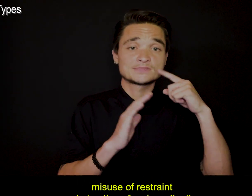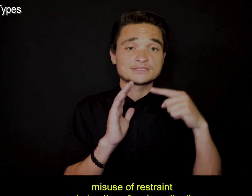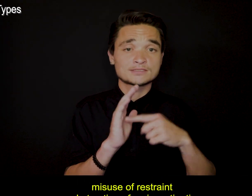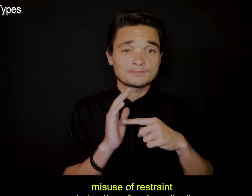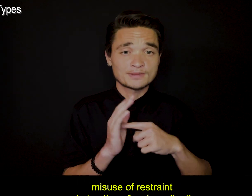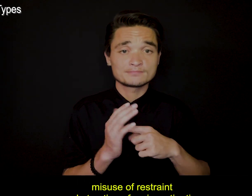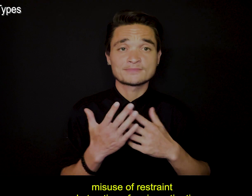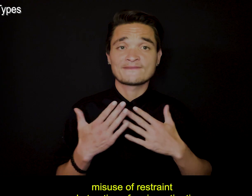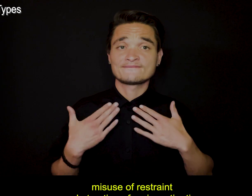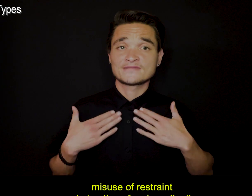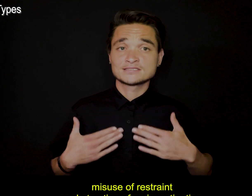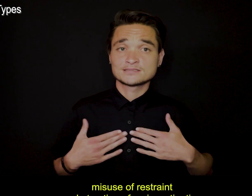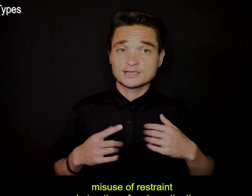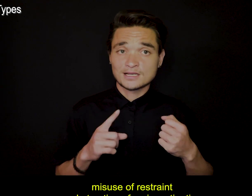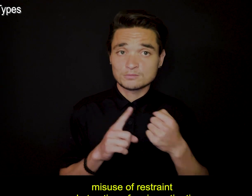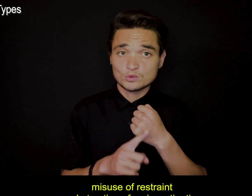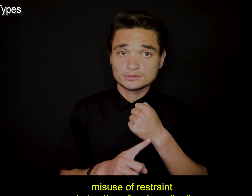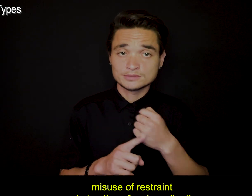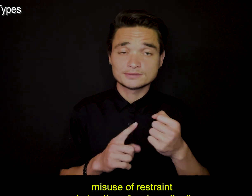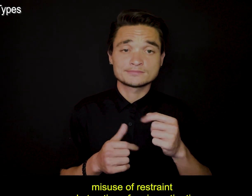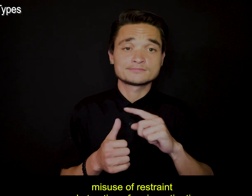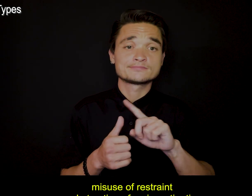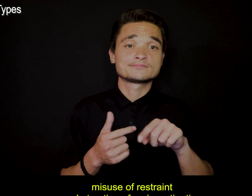misuse of restraint or obstruction of an investigation.